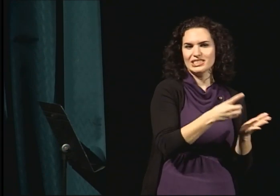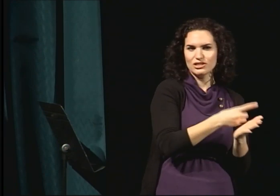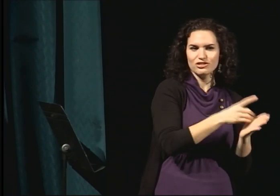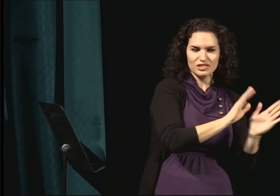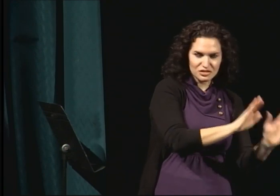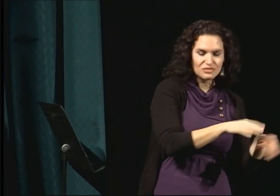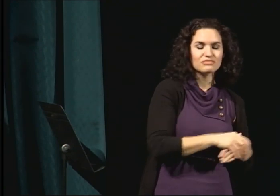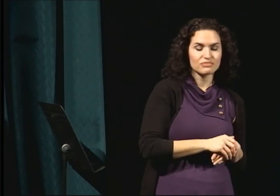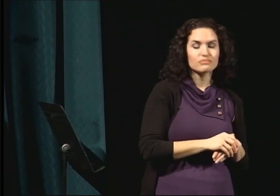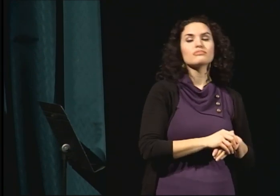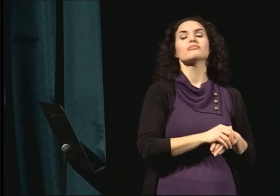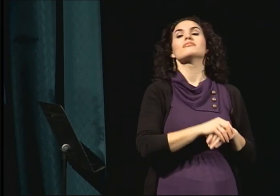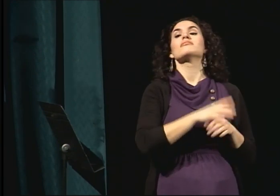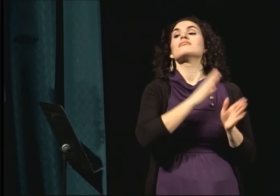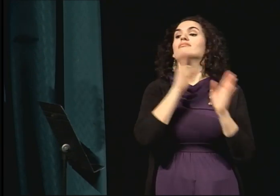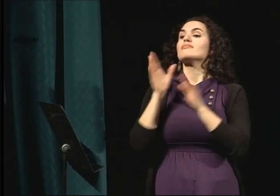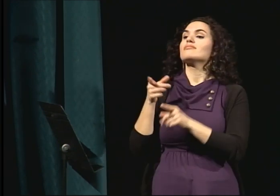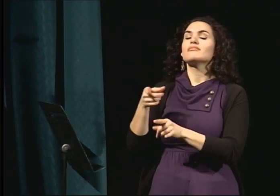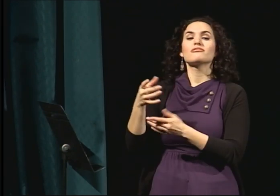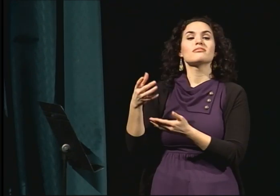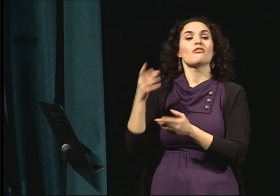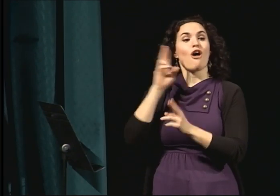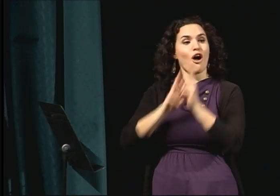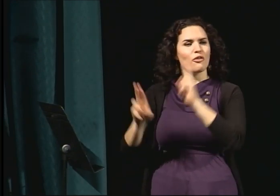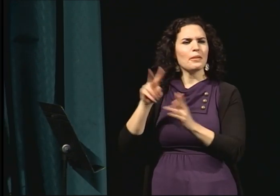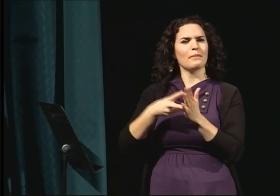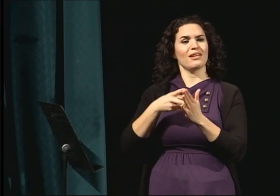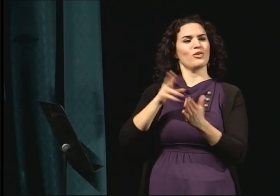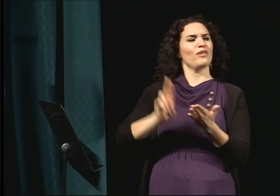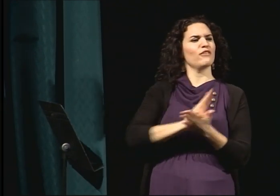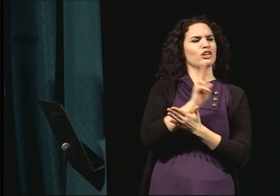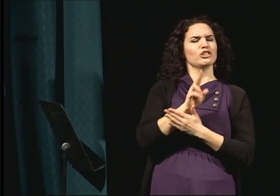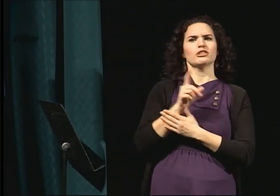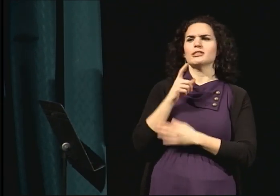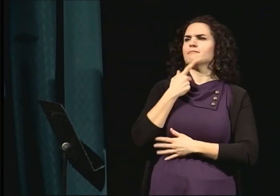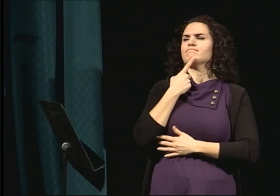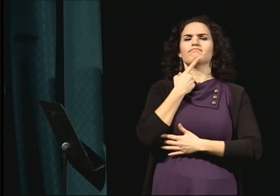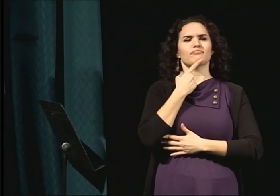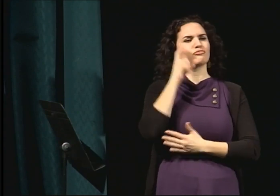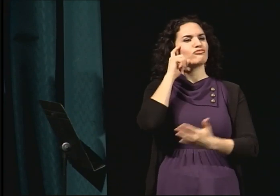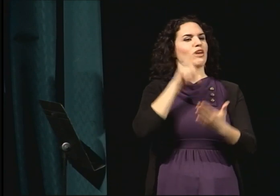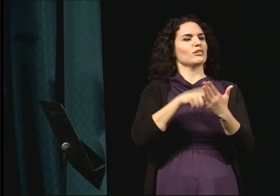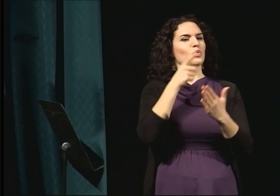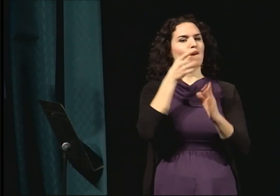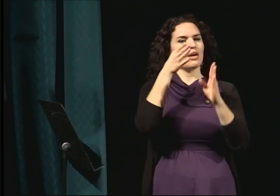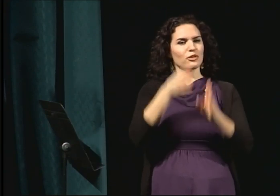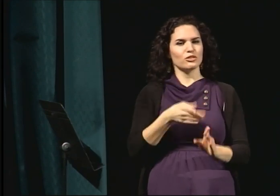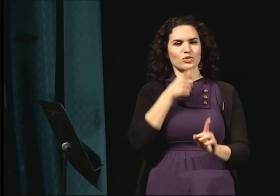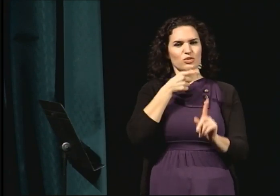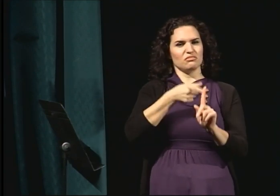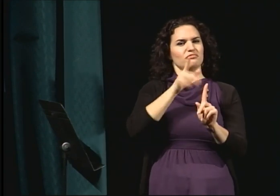An honorary degree means that a university recognizes a person who is a shining example of their discipline and of their field and they confer